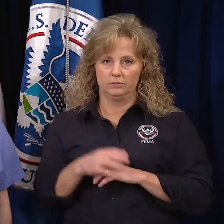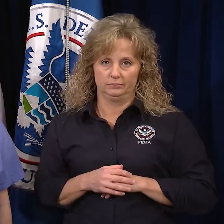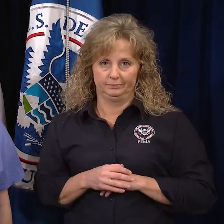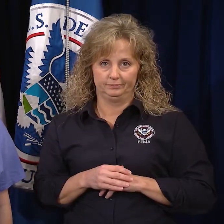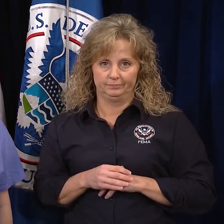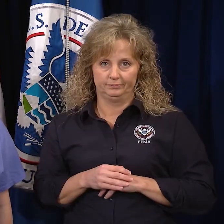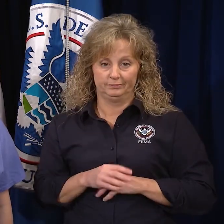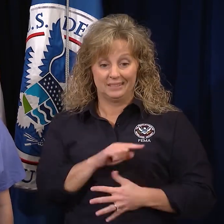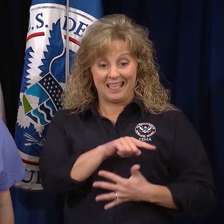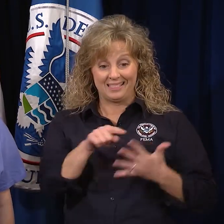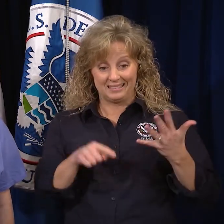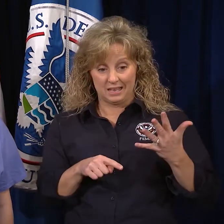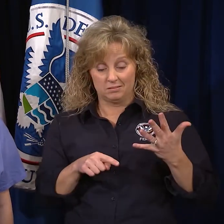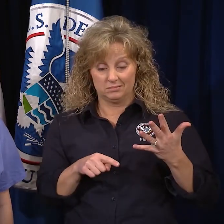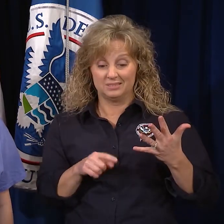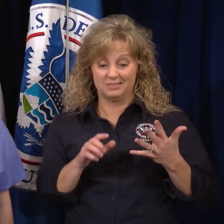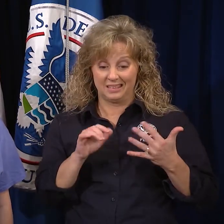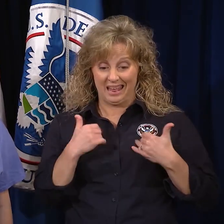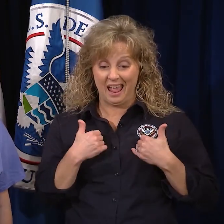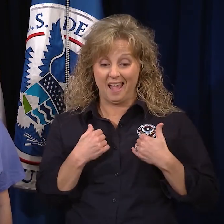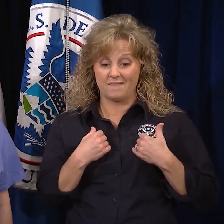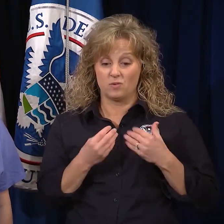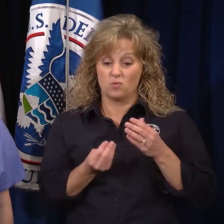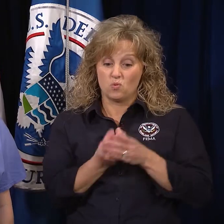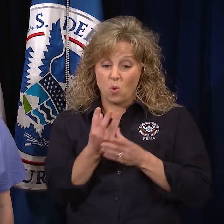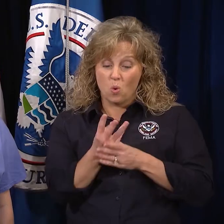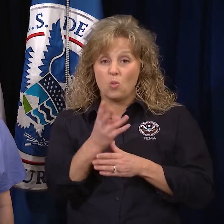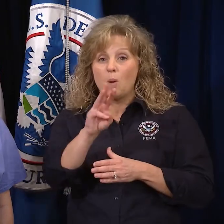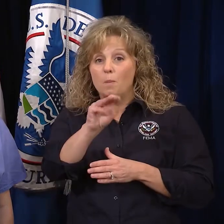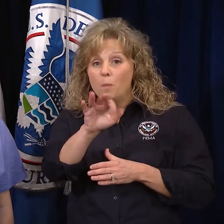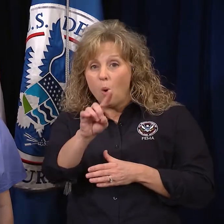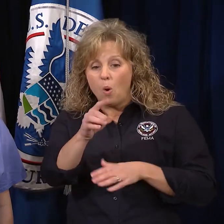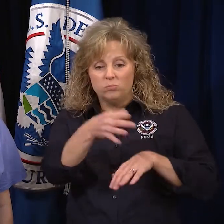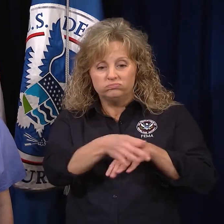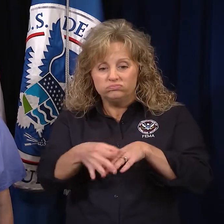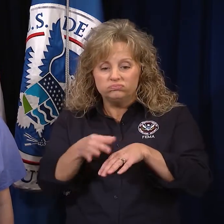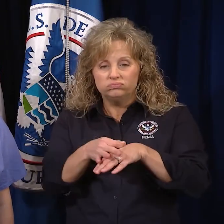These items can have mold growth and should be removed from the home.